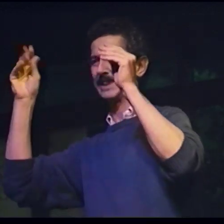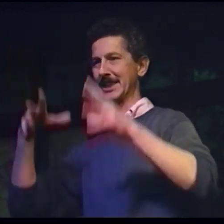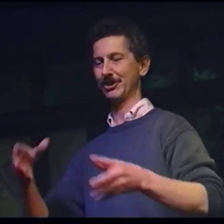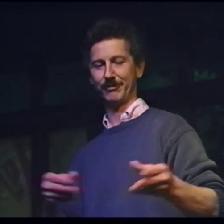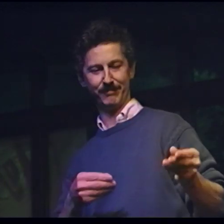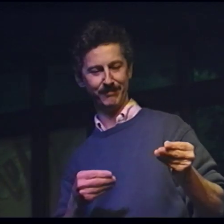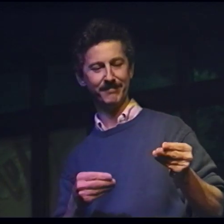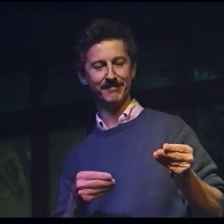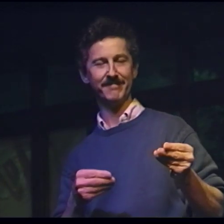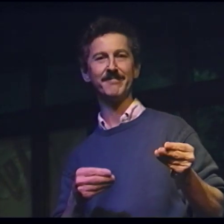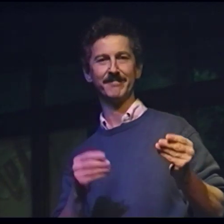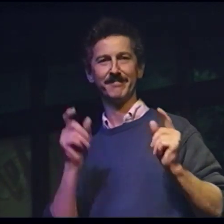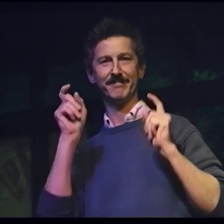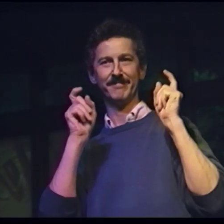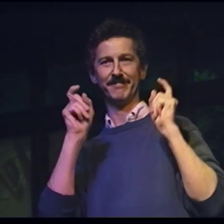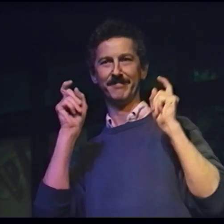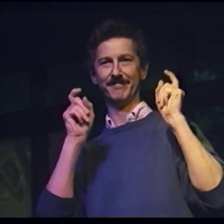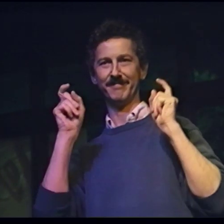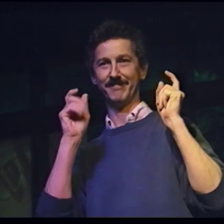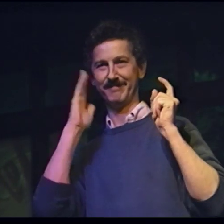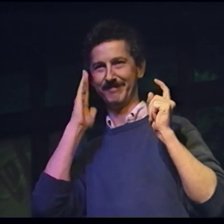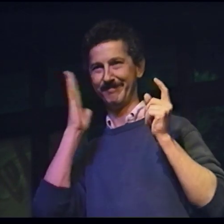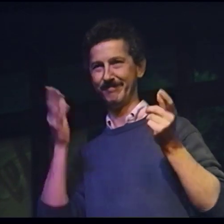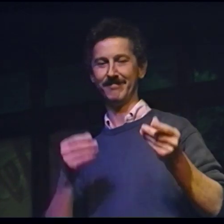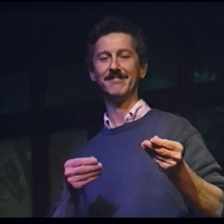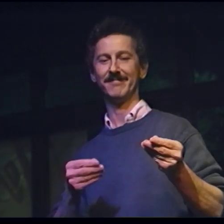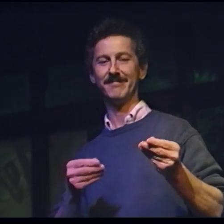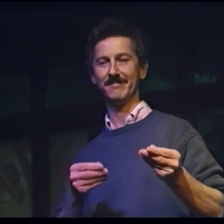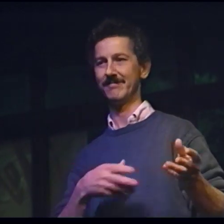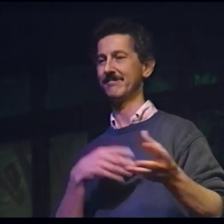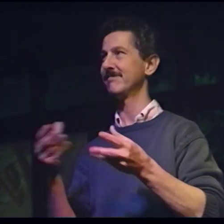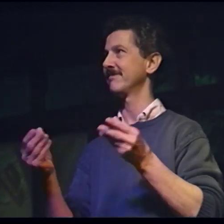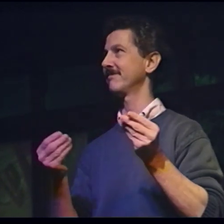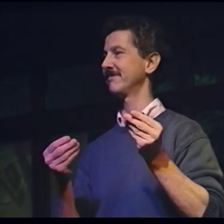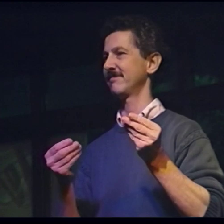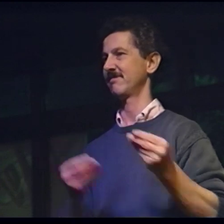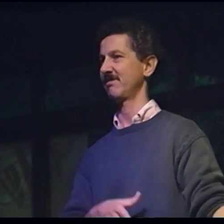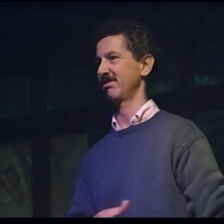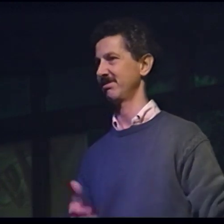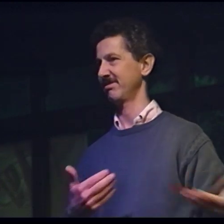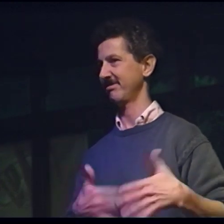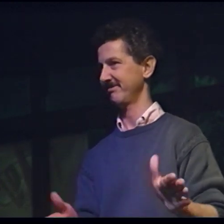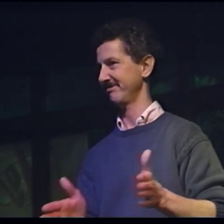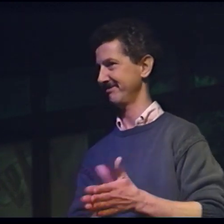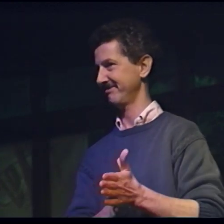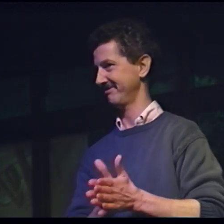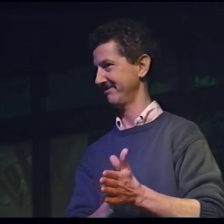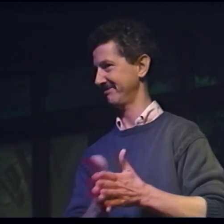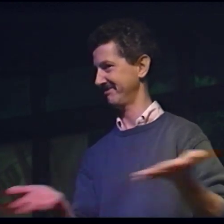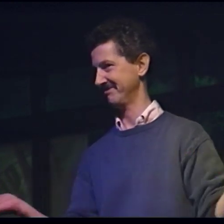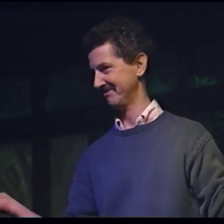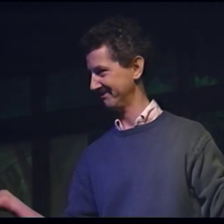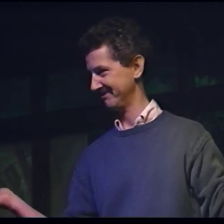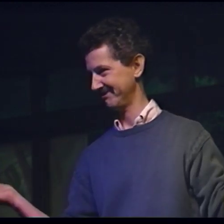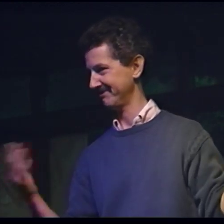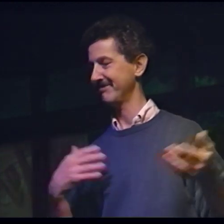Still, I showed my efforts to my teacher... ...but her expression made it obvious that my writing was less than successful.